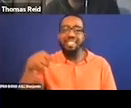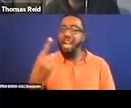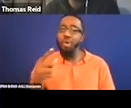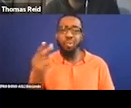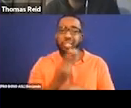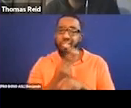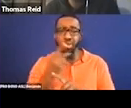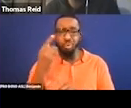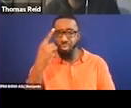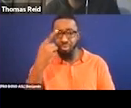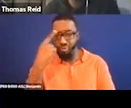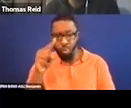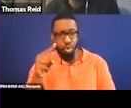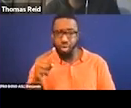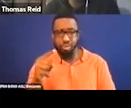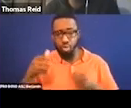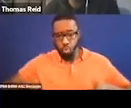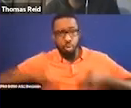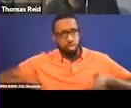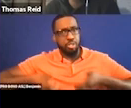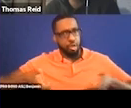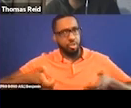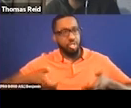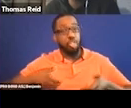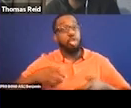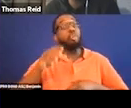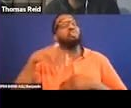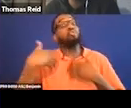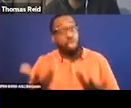from the inception, can really enhance from an artistic standpoint.